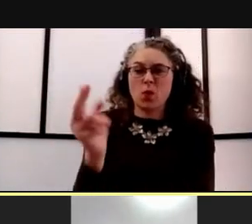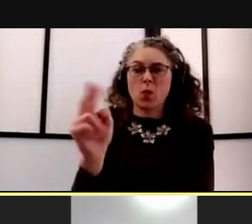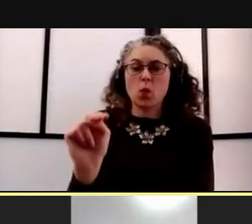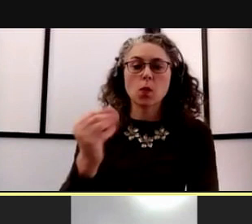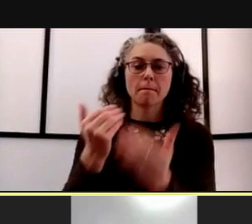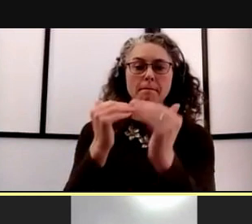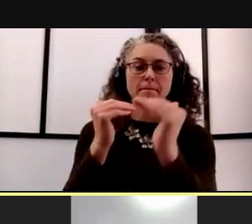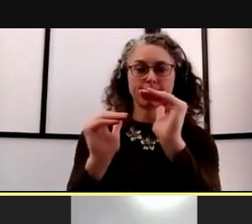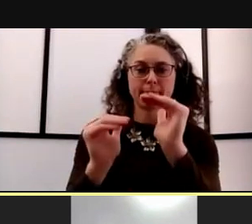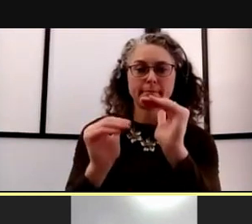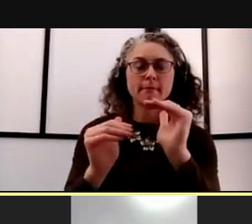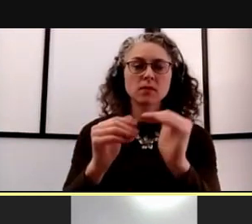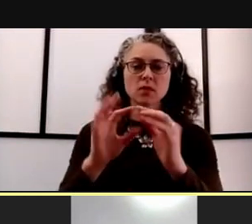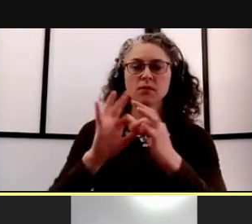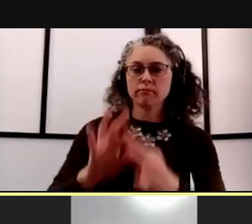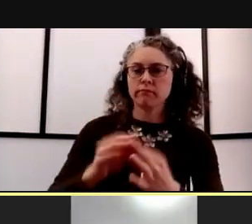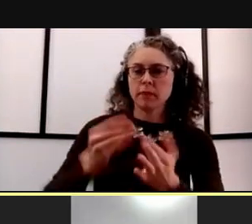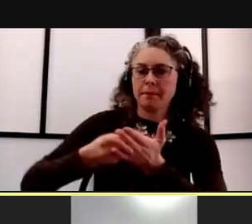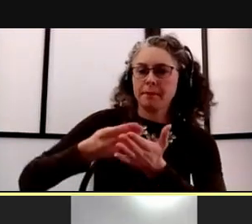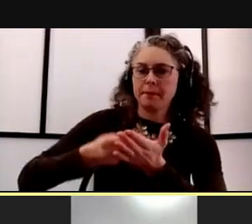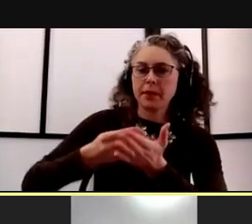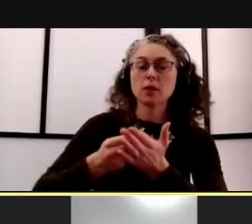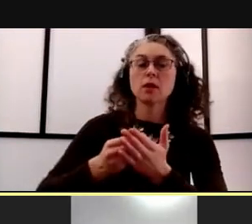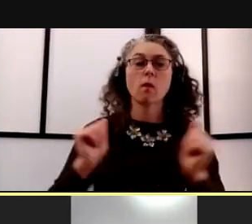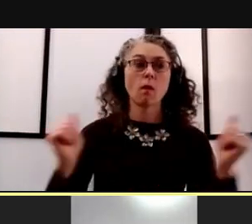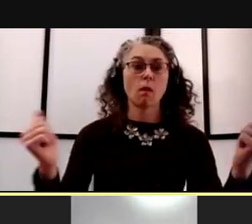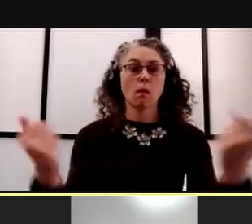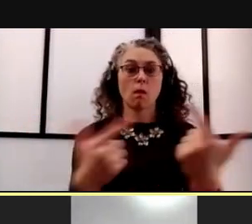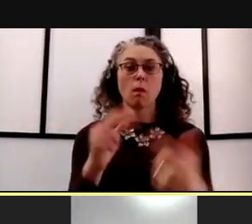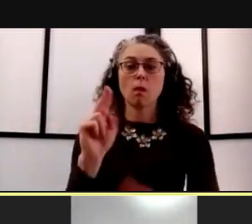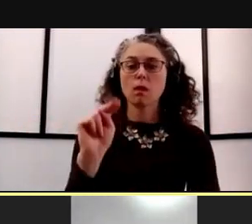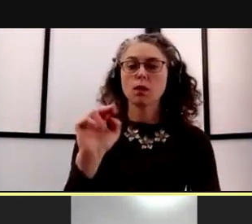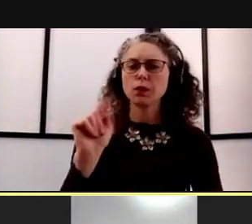And we expect that all units will continue to be thoughtful and judicious